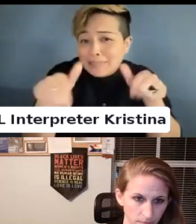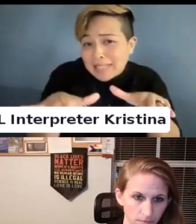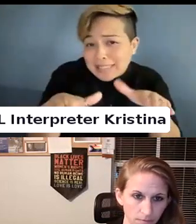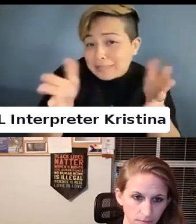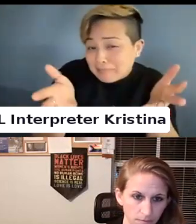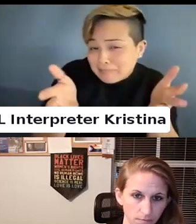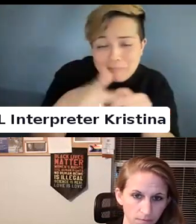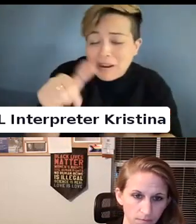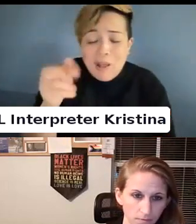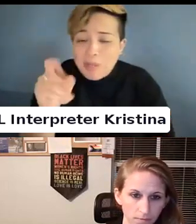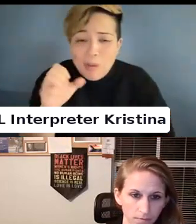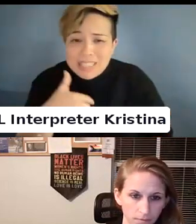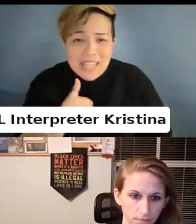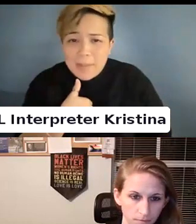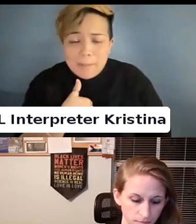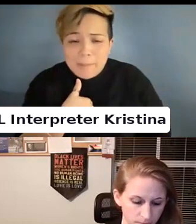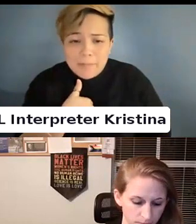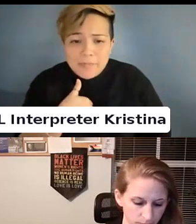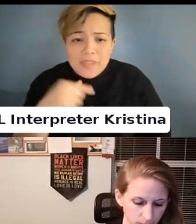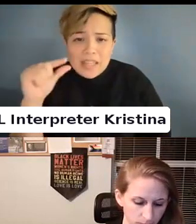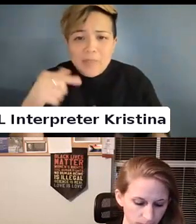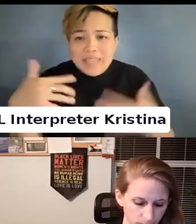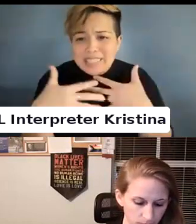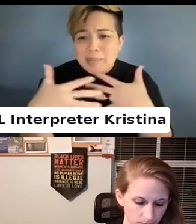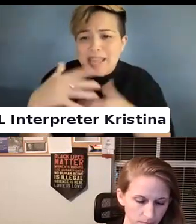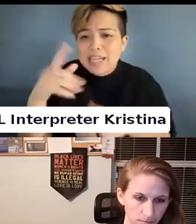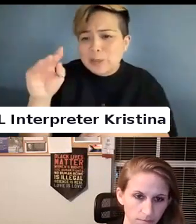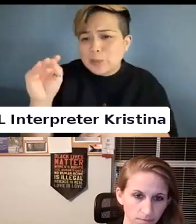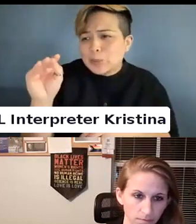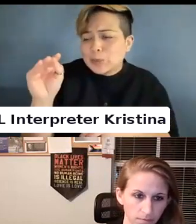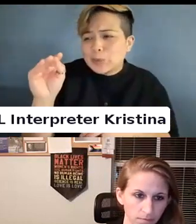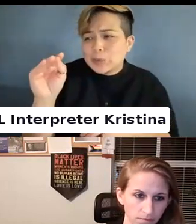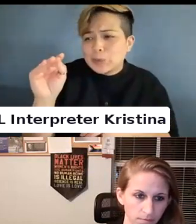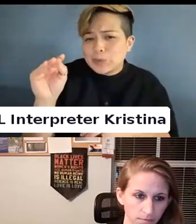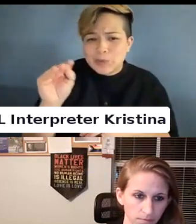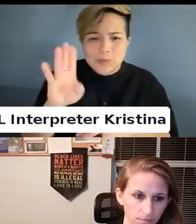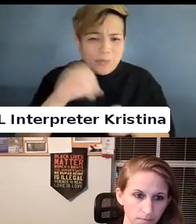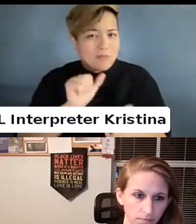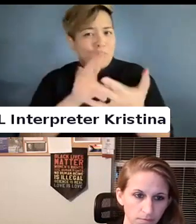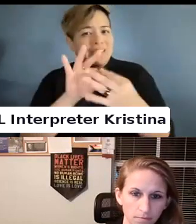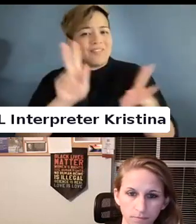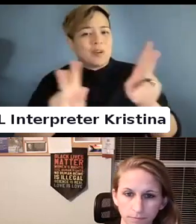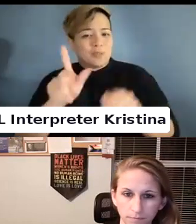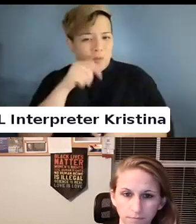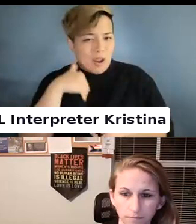otherwise I am a little bit intimidated to be in the presence of folks who I know have